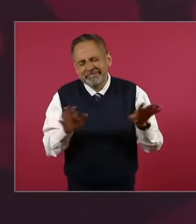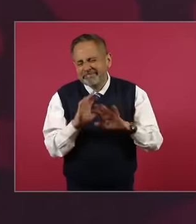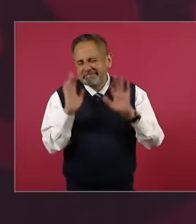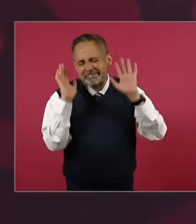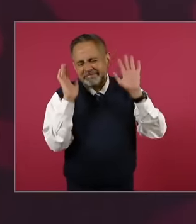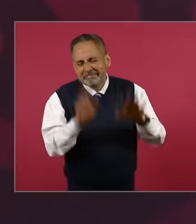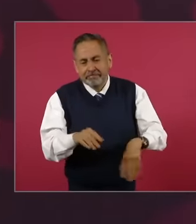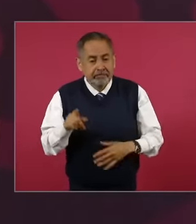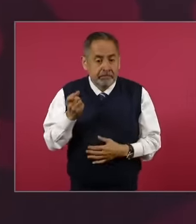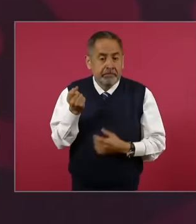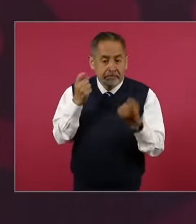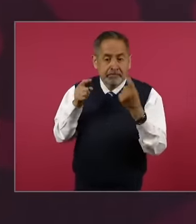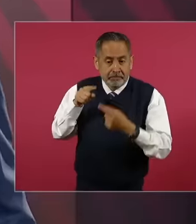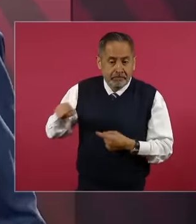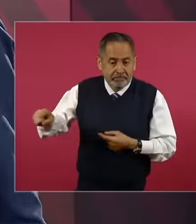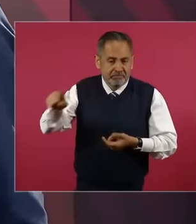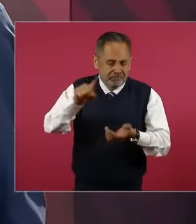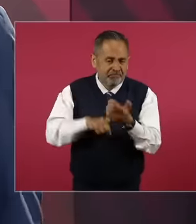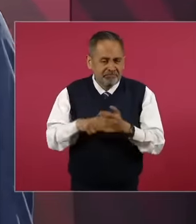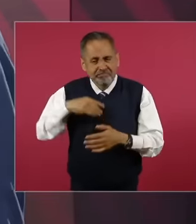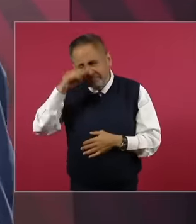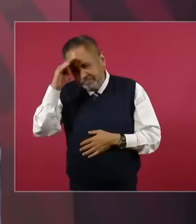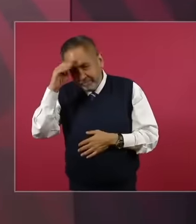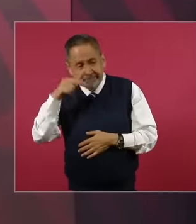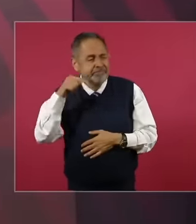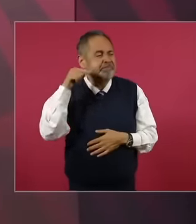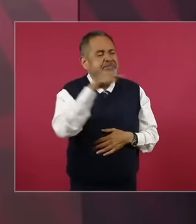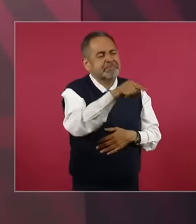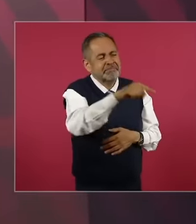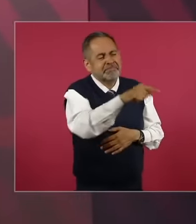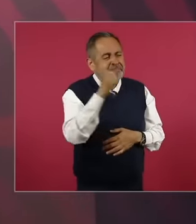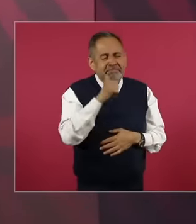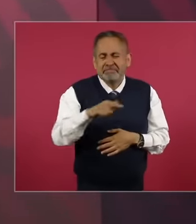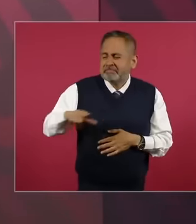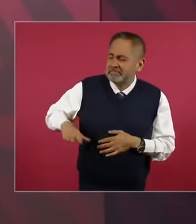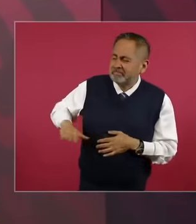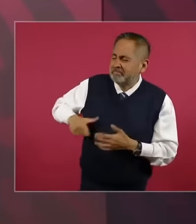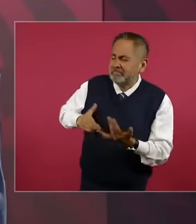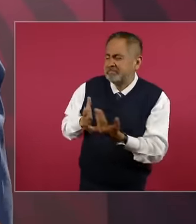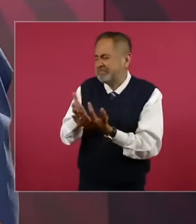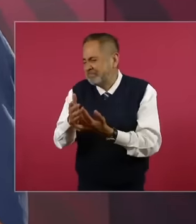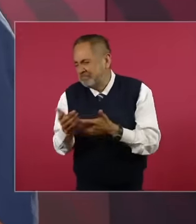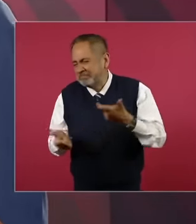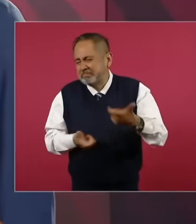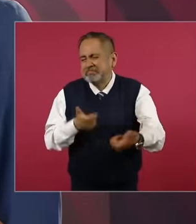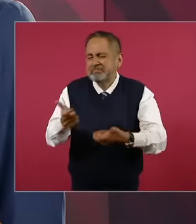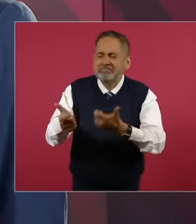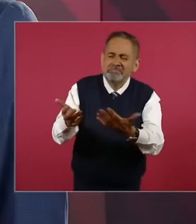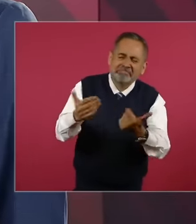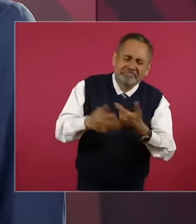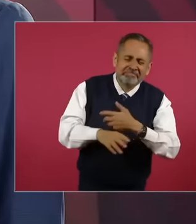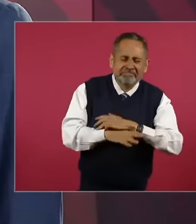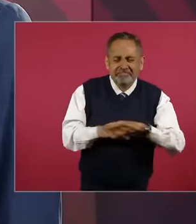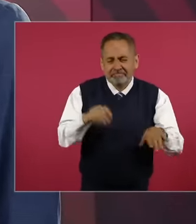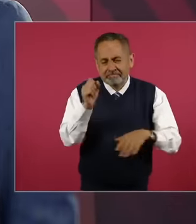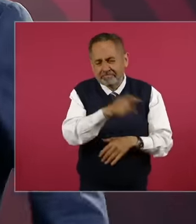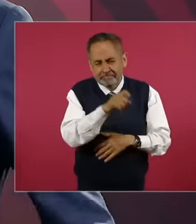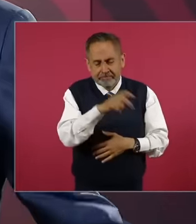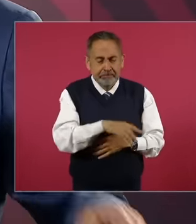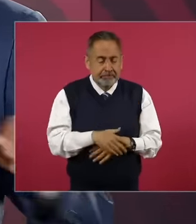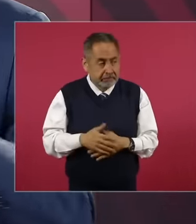to be with the state apparatus with money They're going to buy the votes what they they were doing then there was